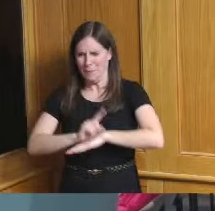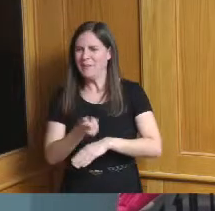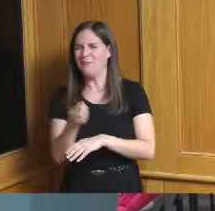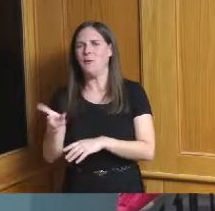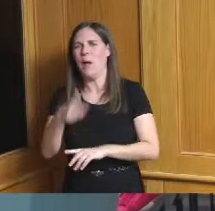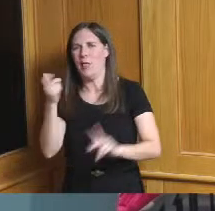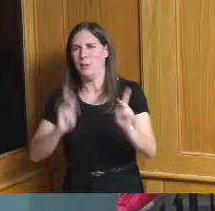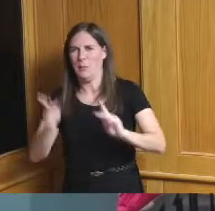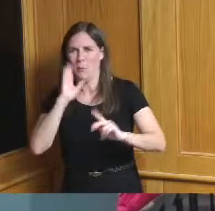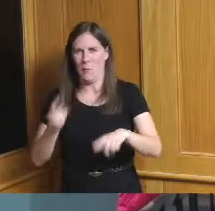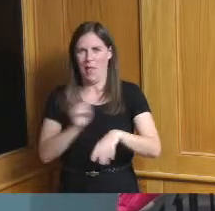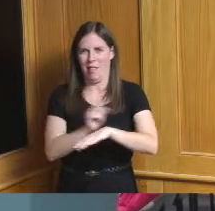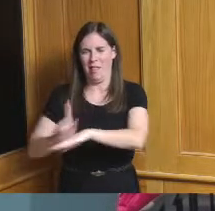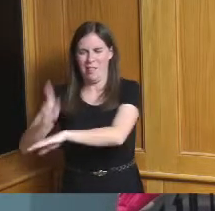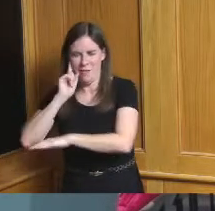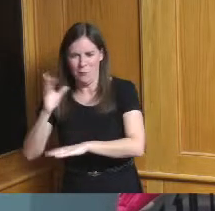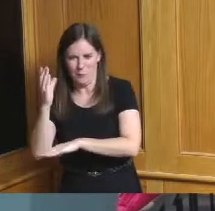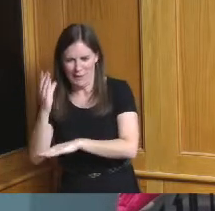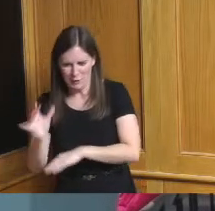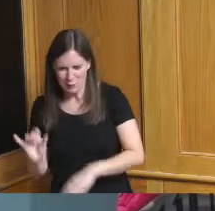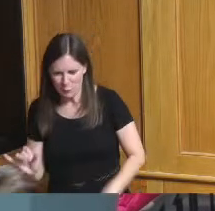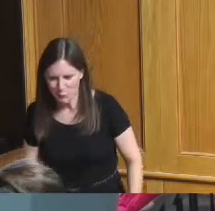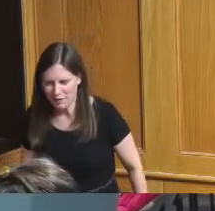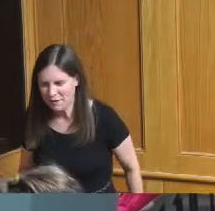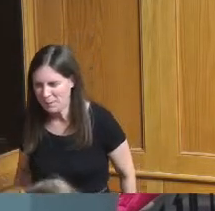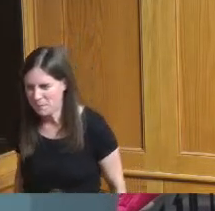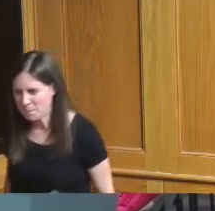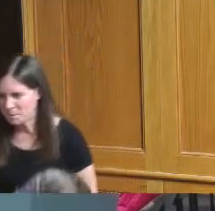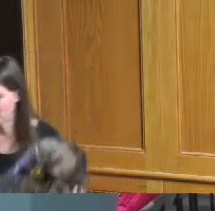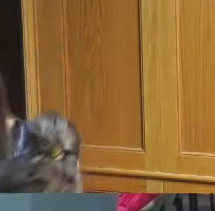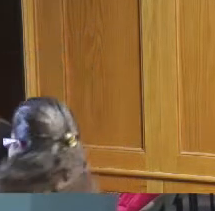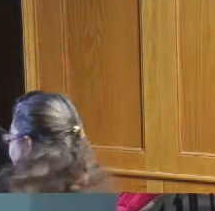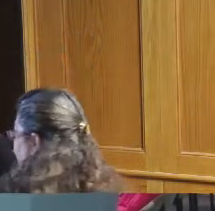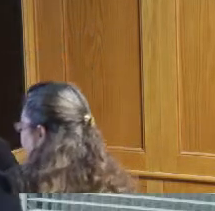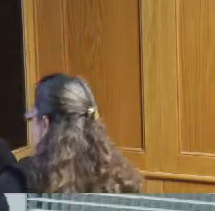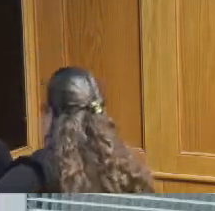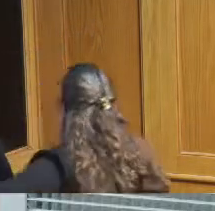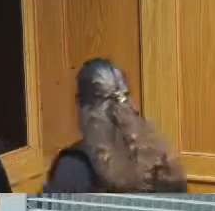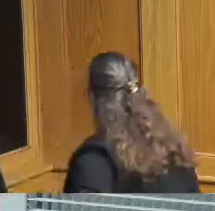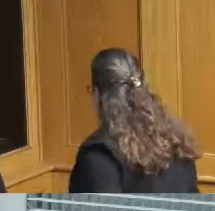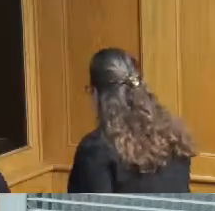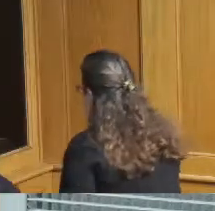here to speak thank you thank you Madam President so our next item on the agenda is an enterprise